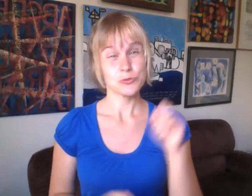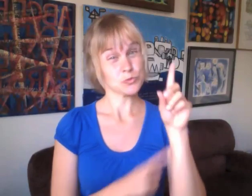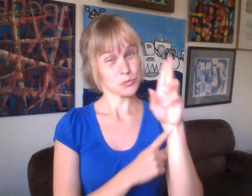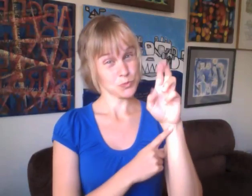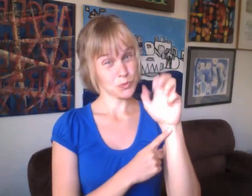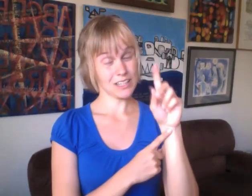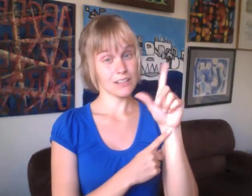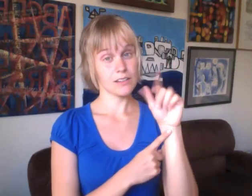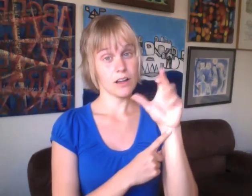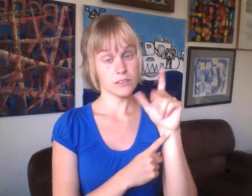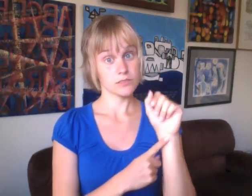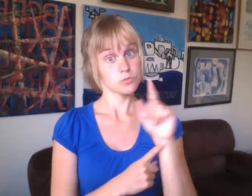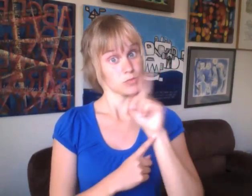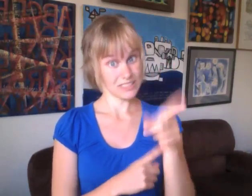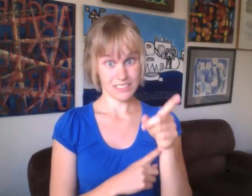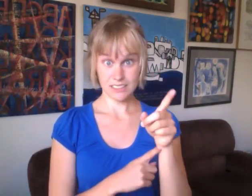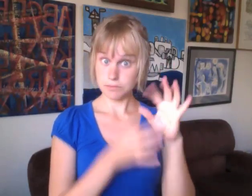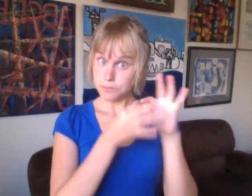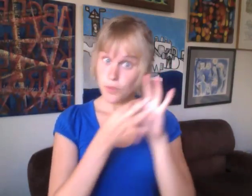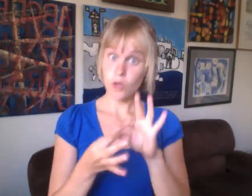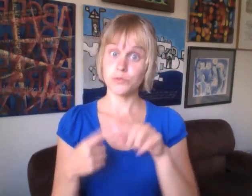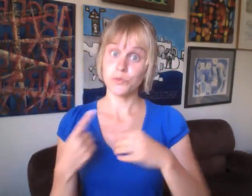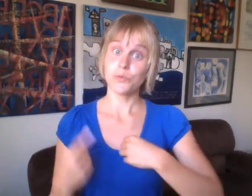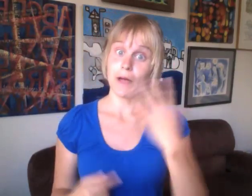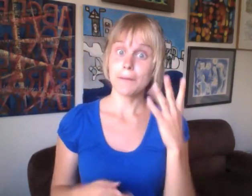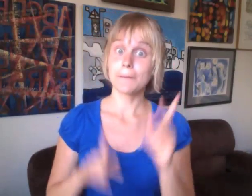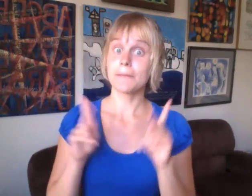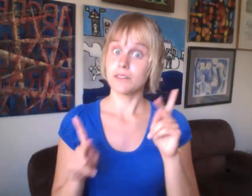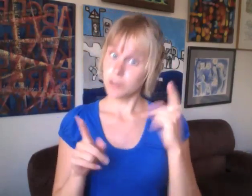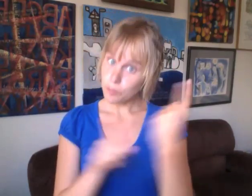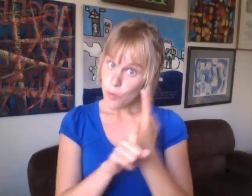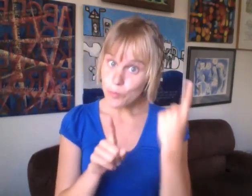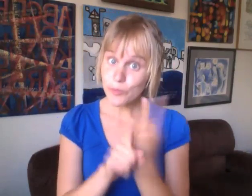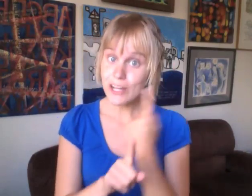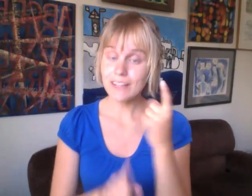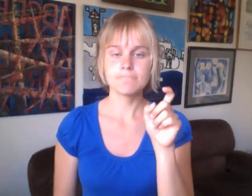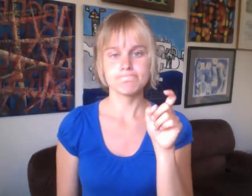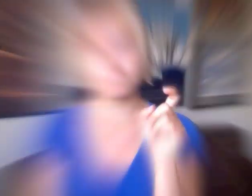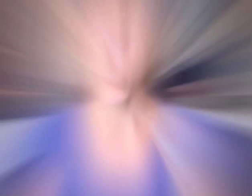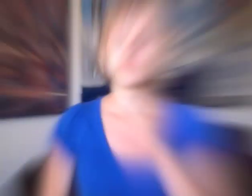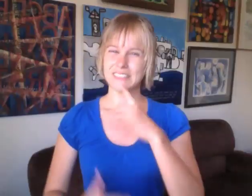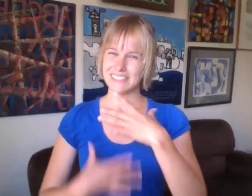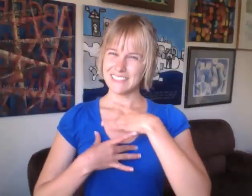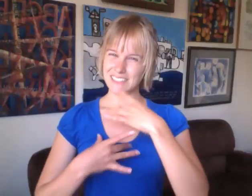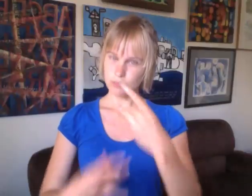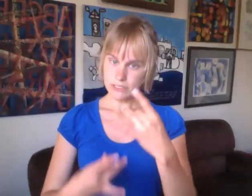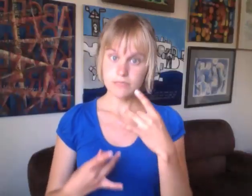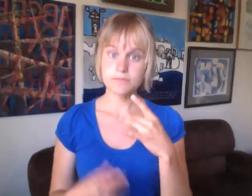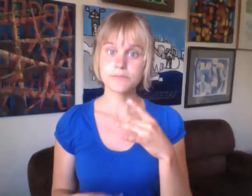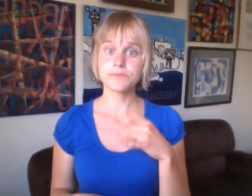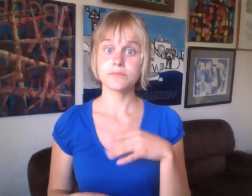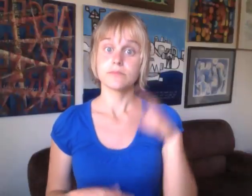So the argument that dreadlocks belong to white people does not sit well with me. Here's another interesting thing.